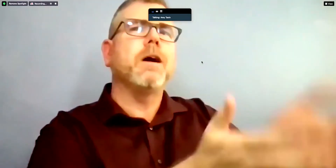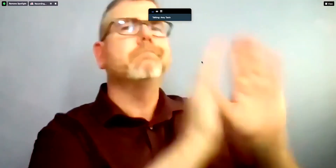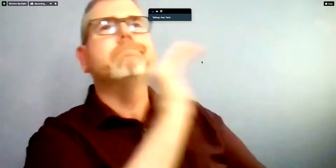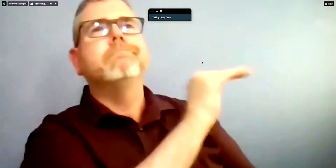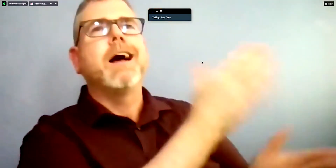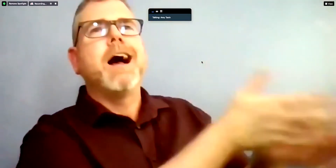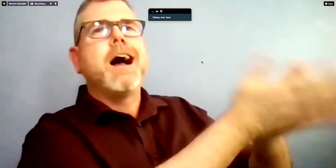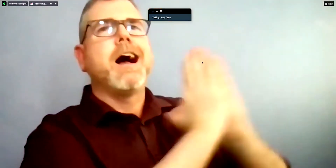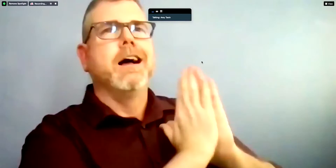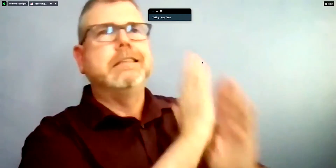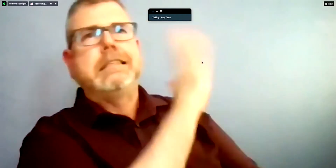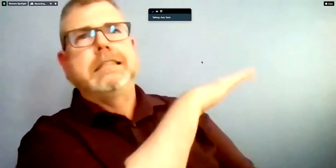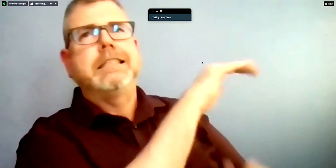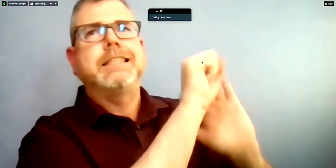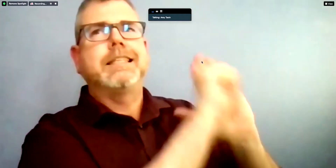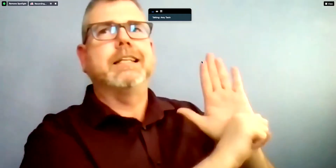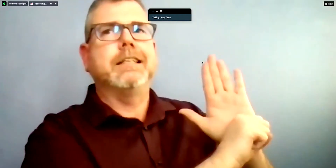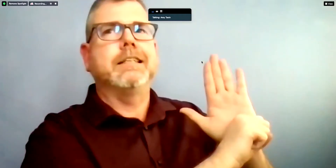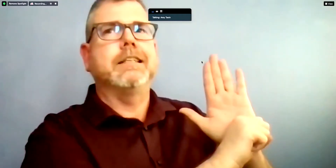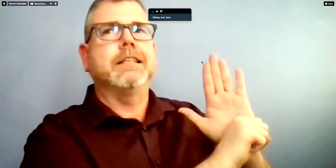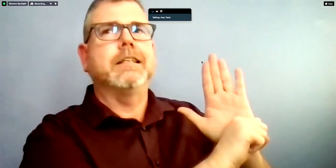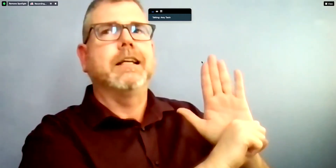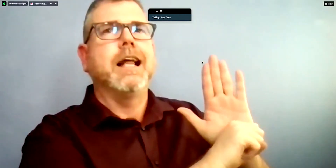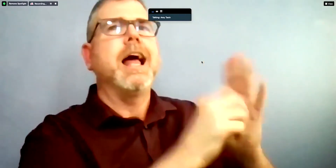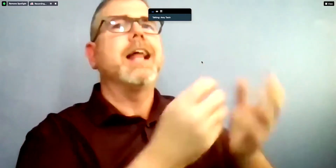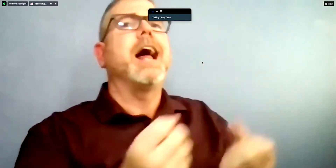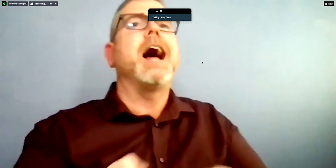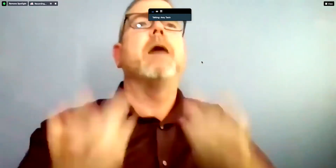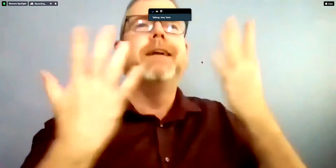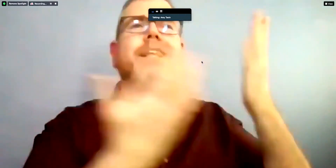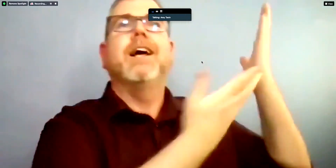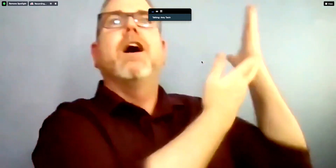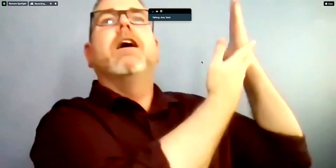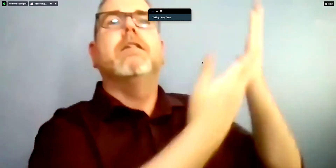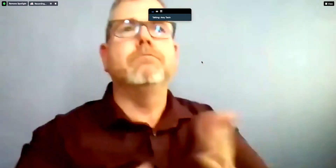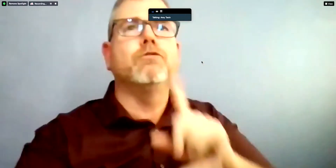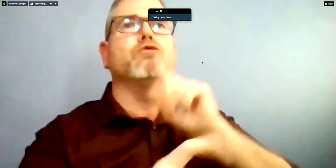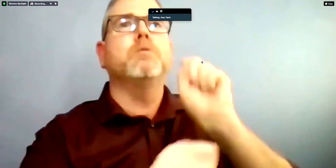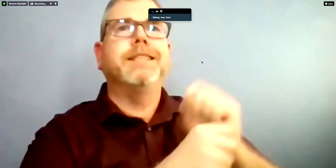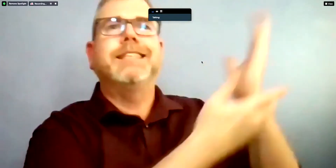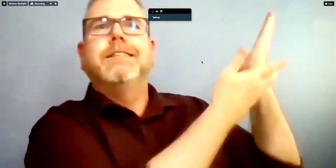and are you able to keep increasing the pace of vaccinations with the amounts you're receiving?